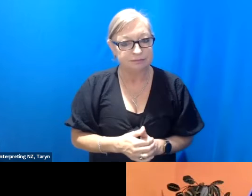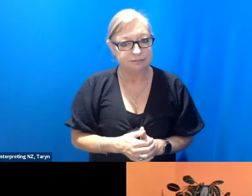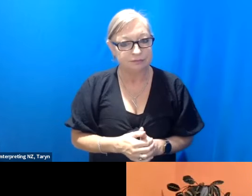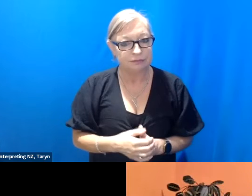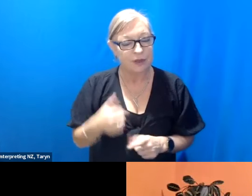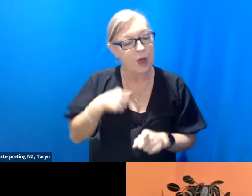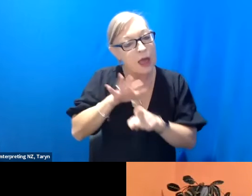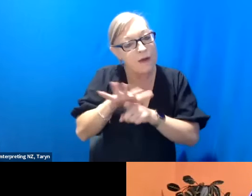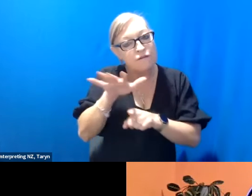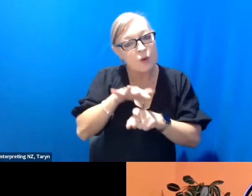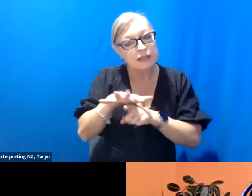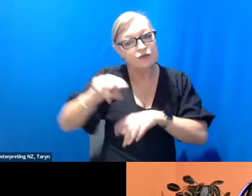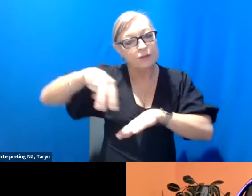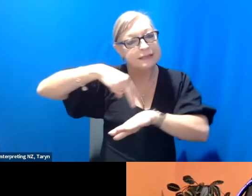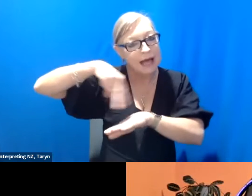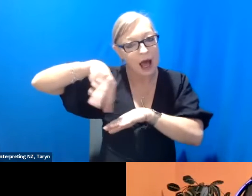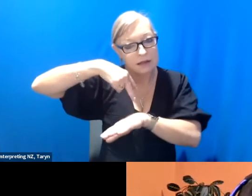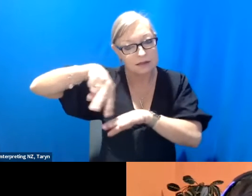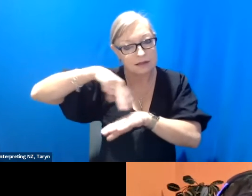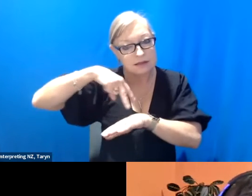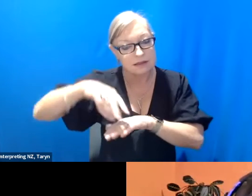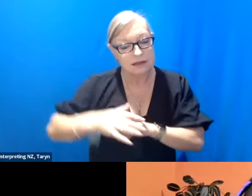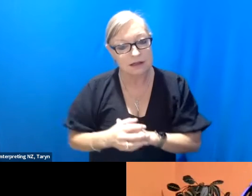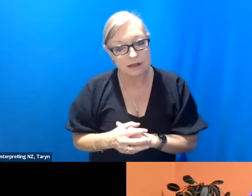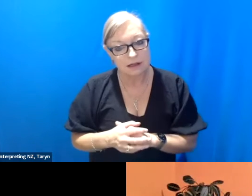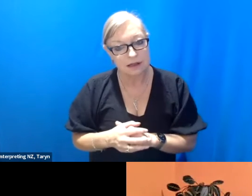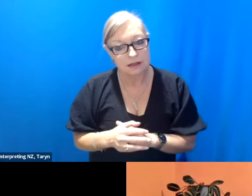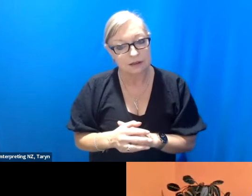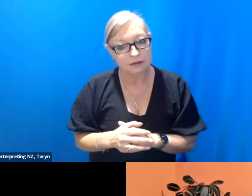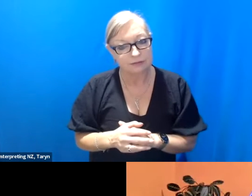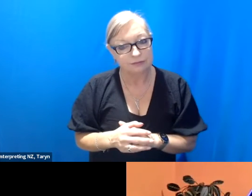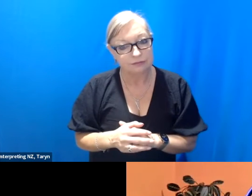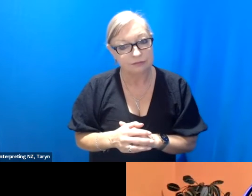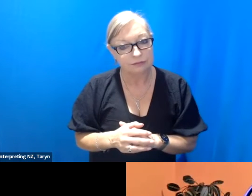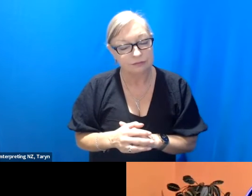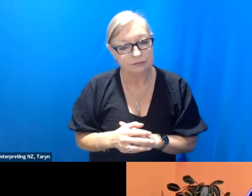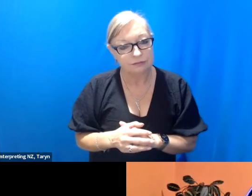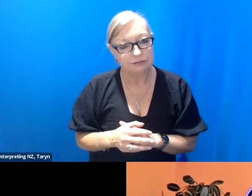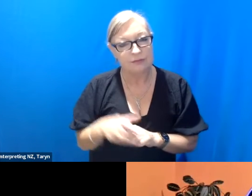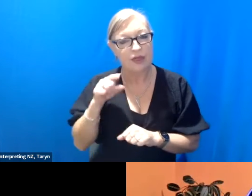where I've worked more recently, being quite sort of influenced by very established aesthetics and